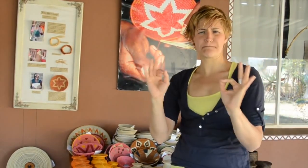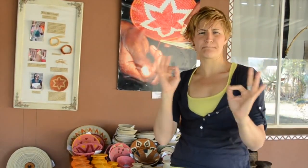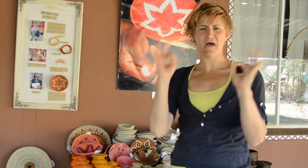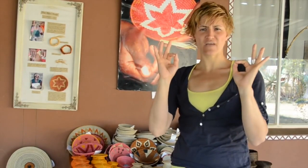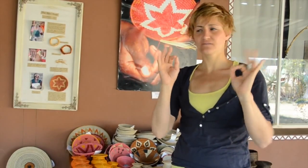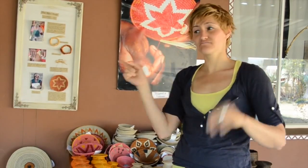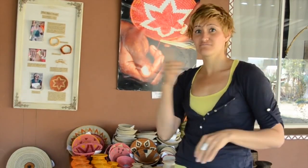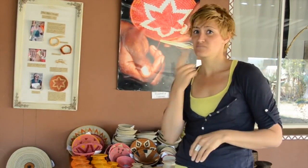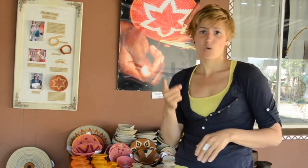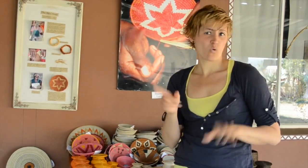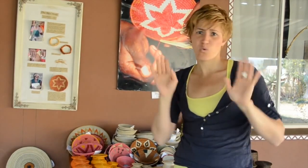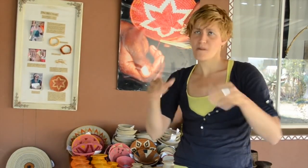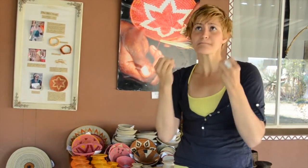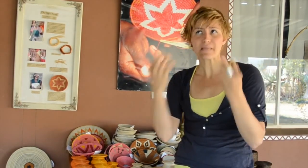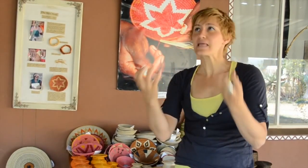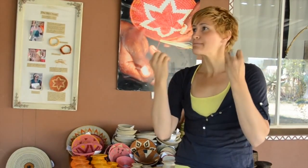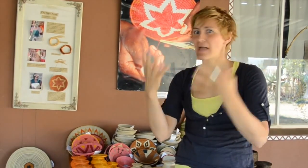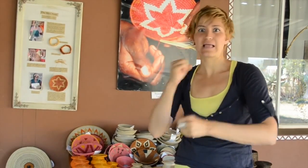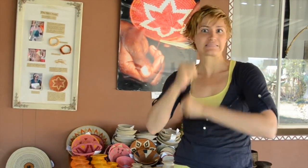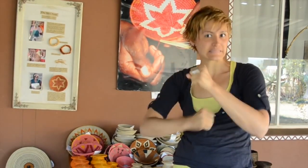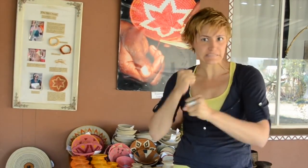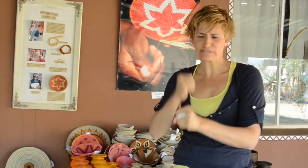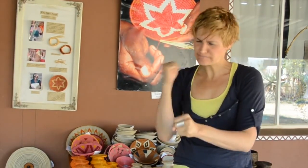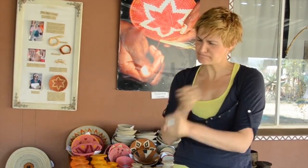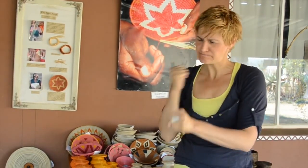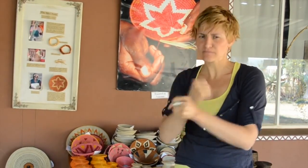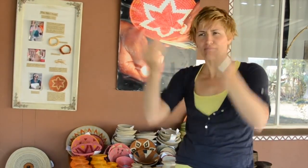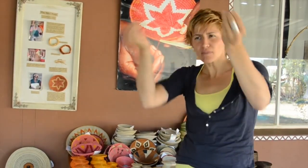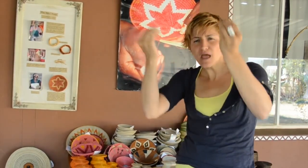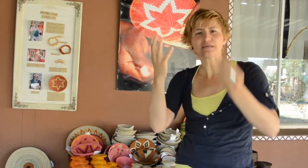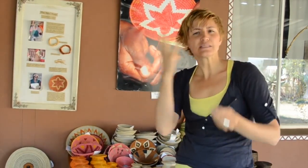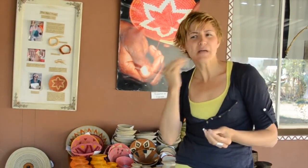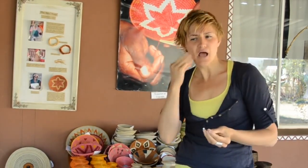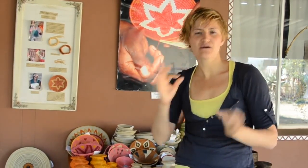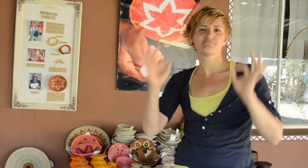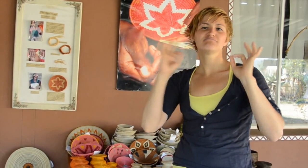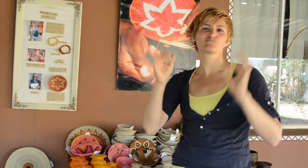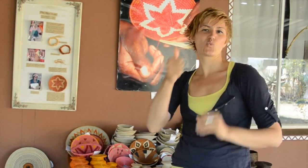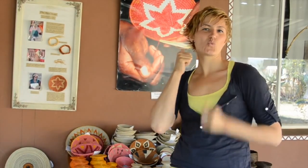quality and expensive and made to perfection by years of experience and learning.